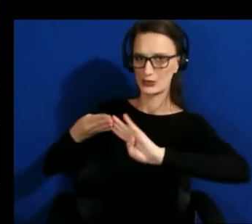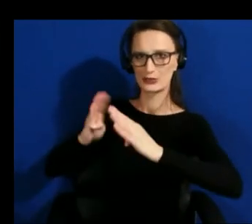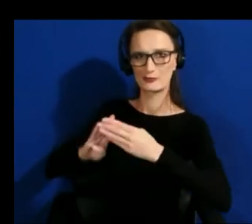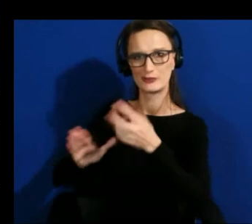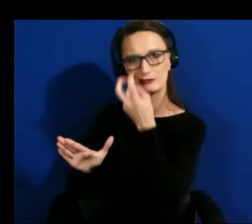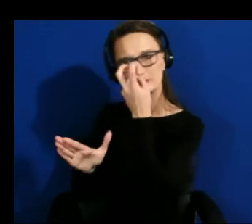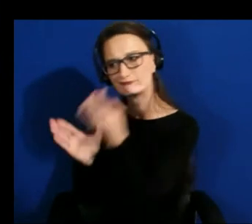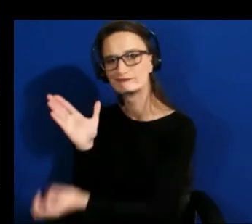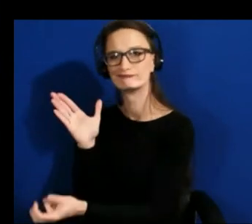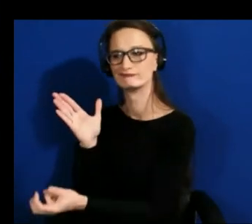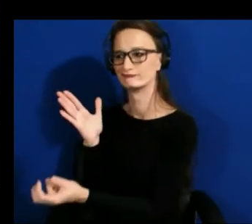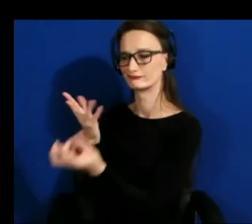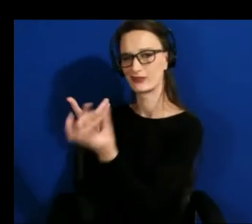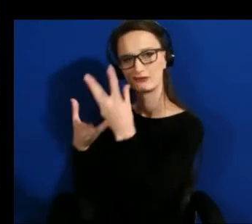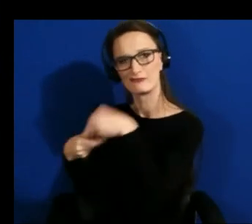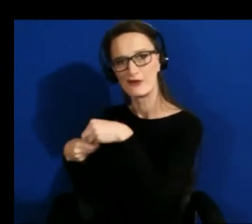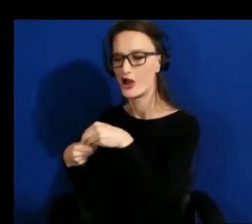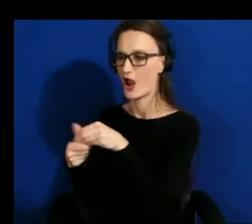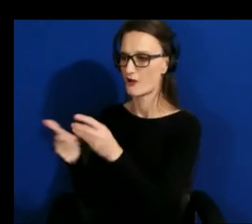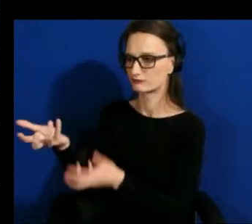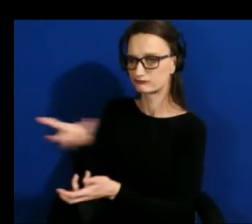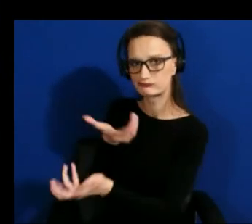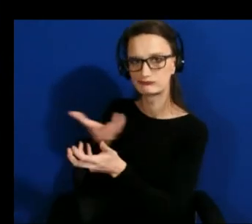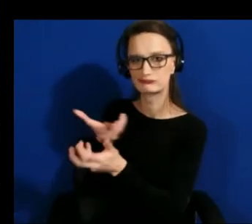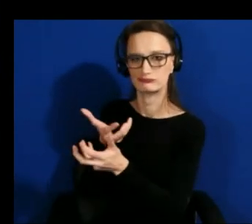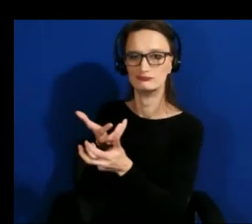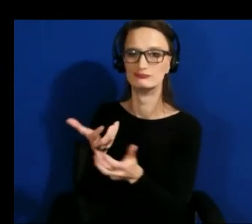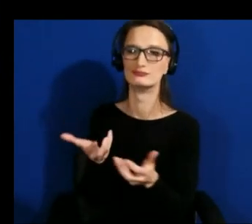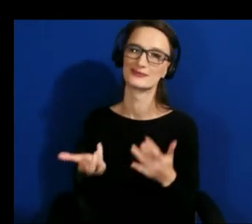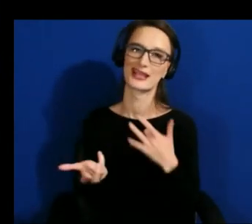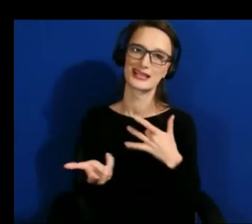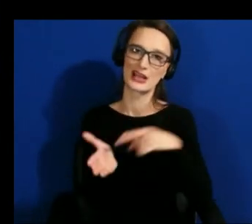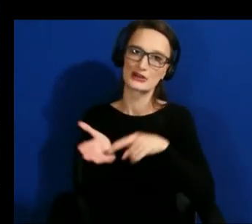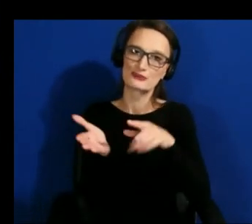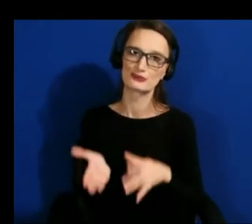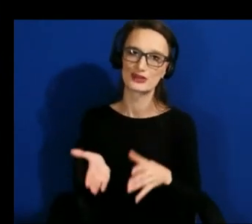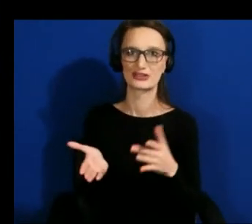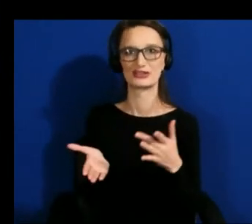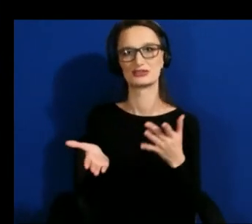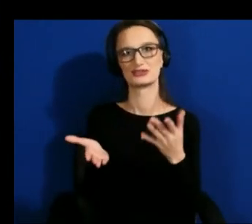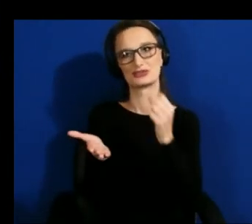something that you know we as researchers can write up in our papers and get you know credit for